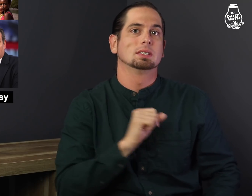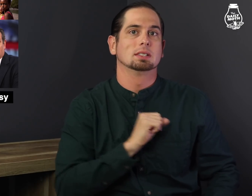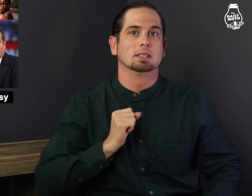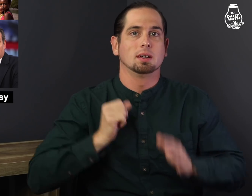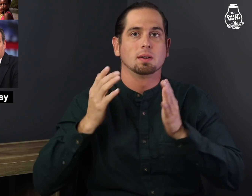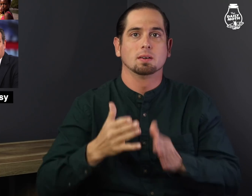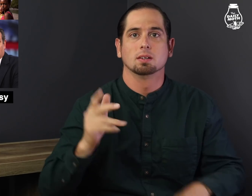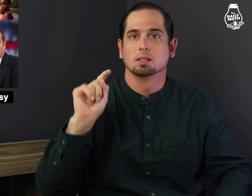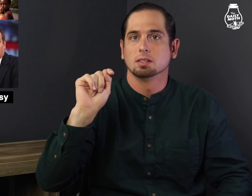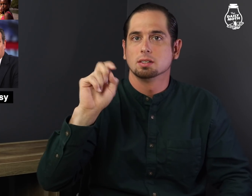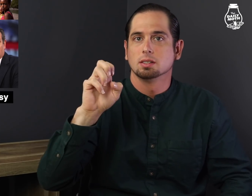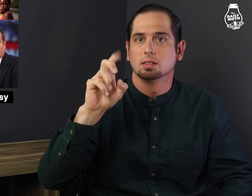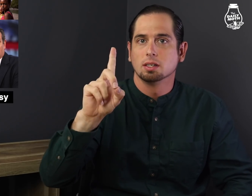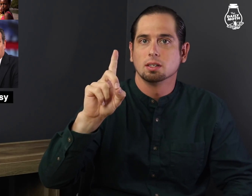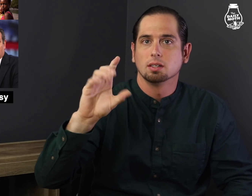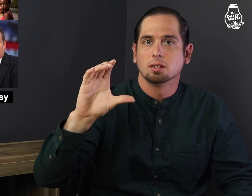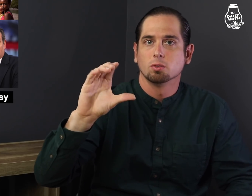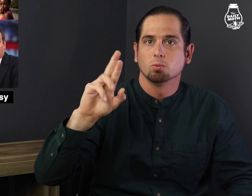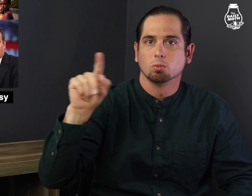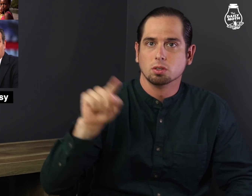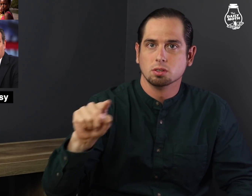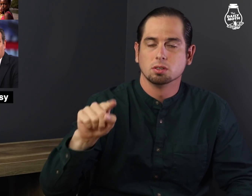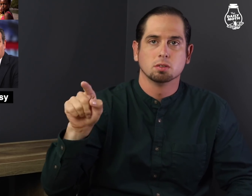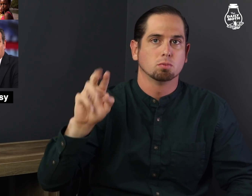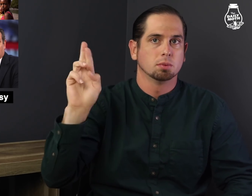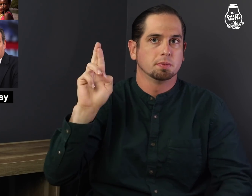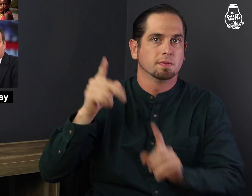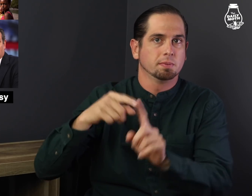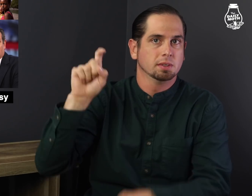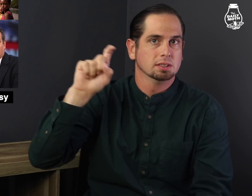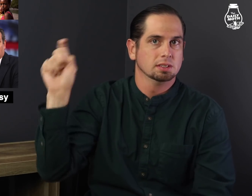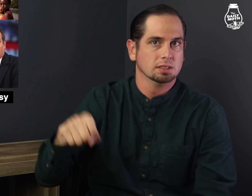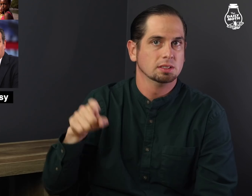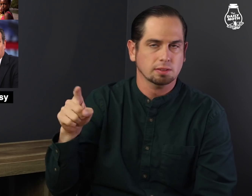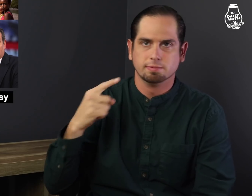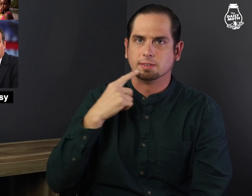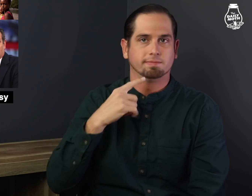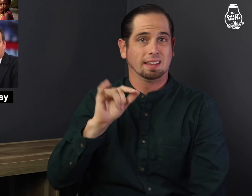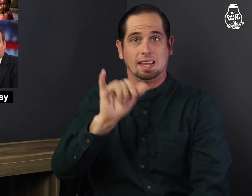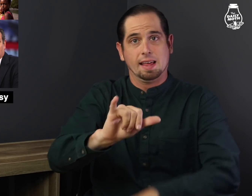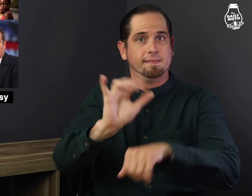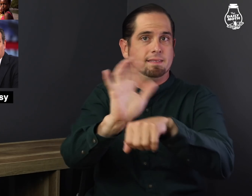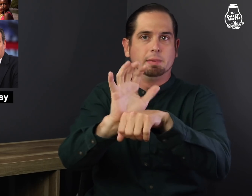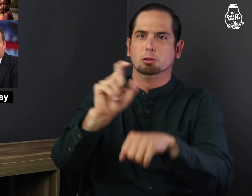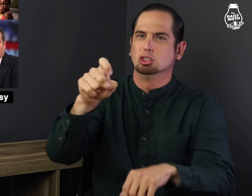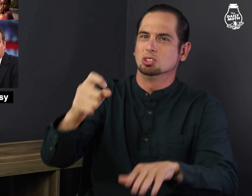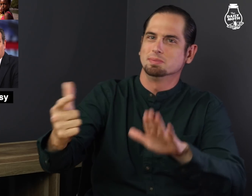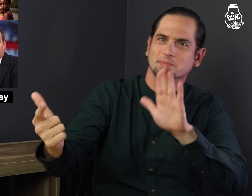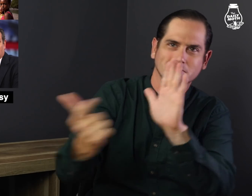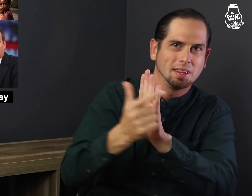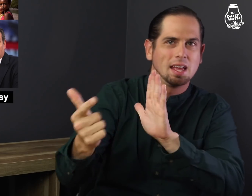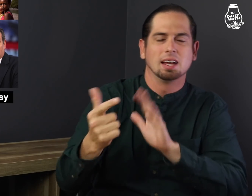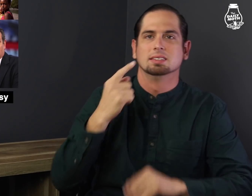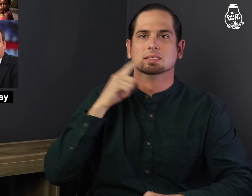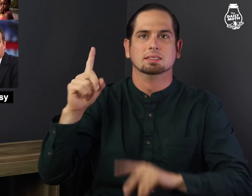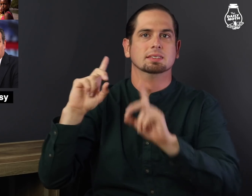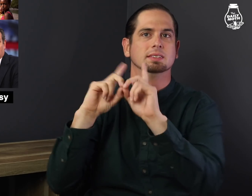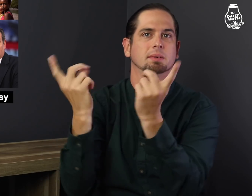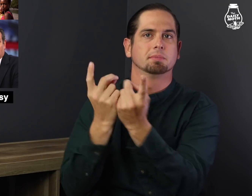Senator Ted Cruz (R-Texas) said the film should be banned and